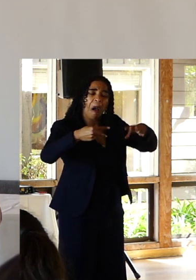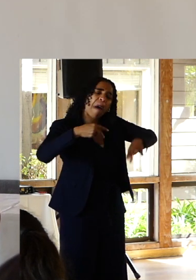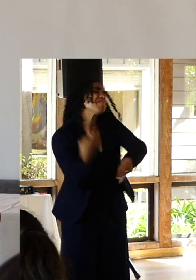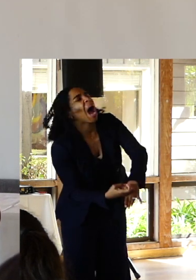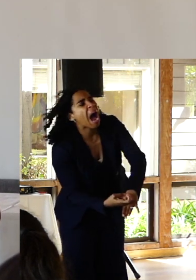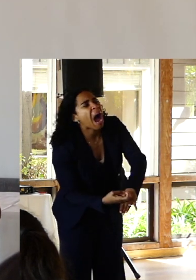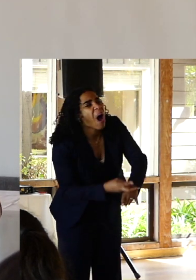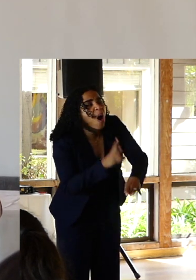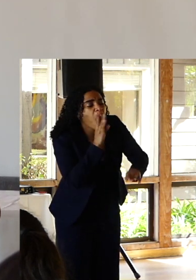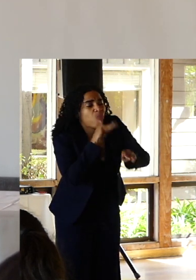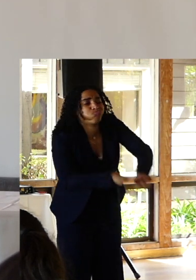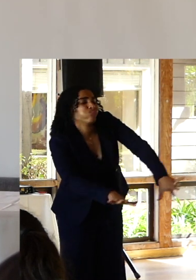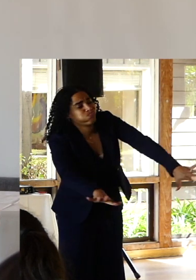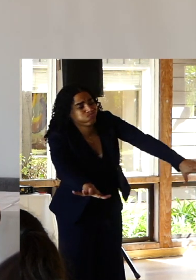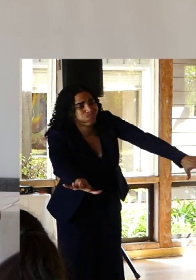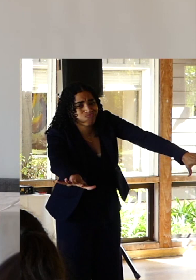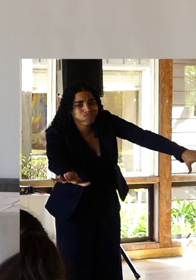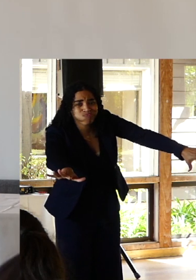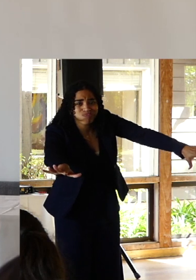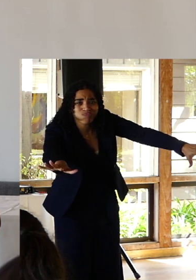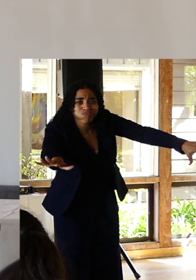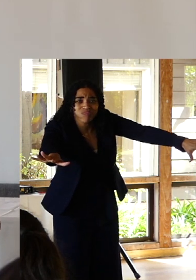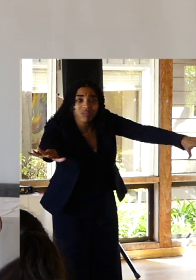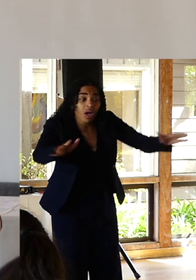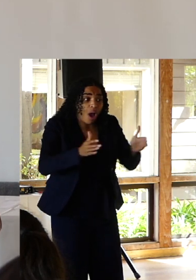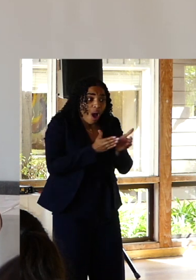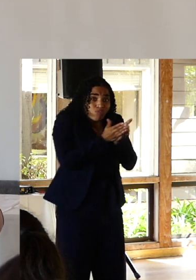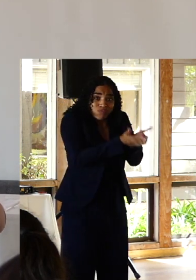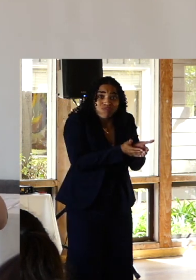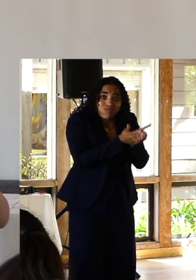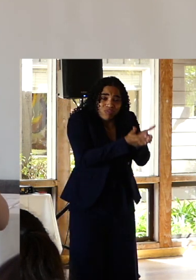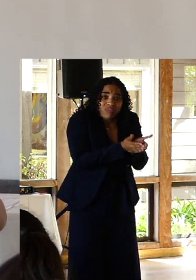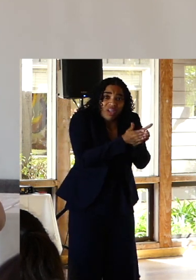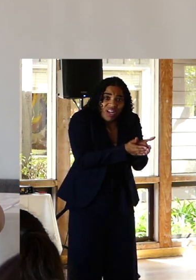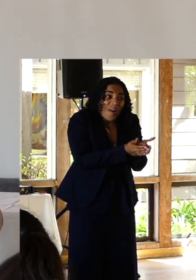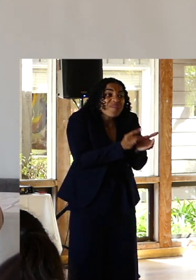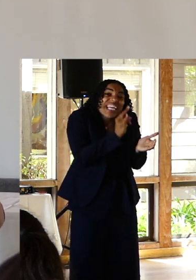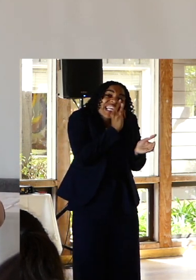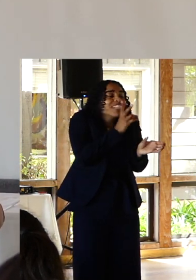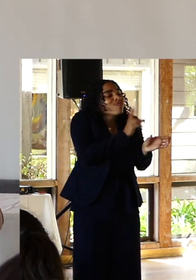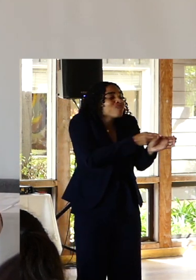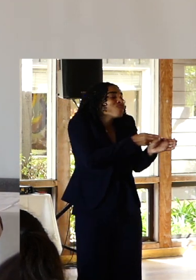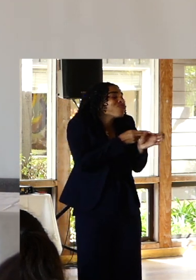up by kids in the Coast Guard. Who joined to protect their country just